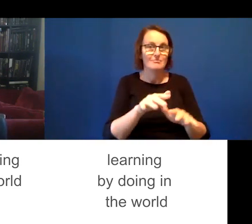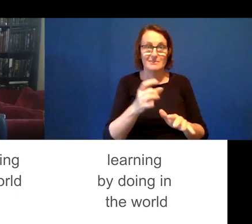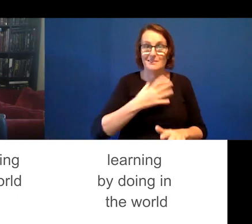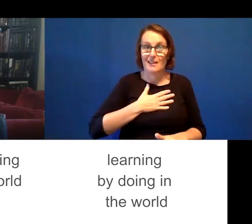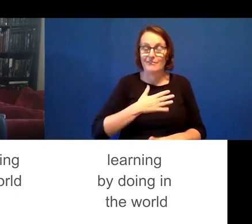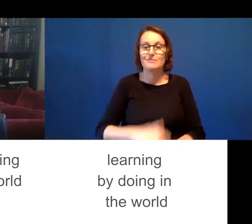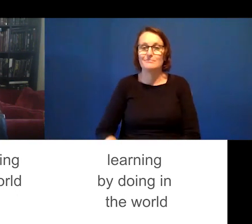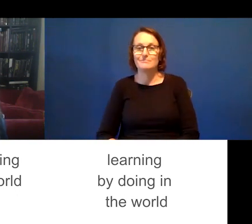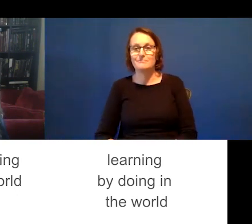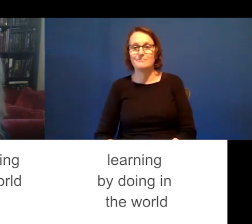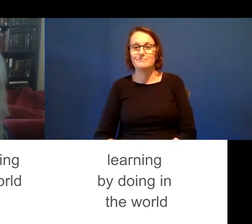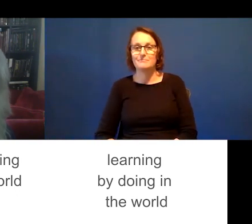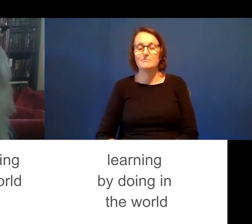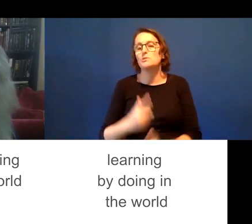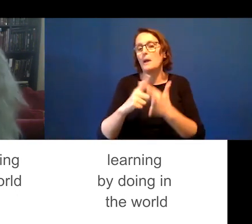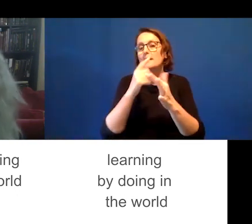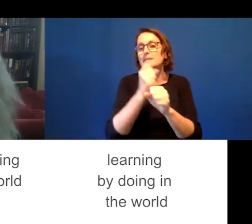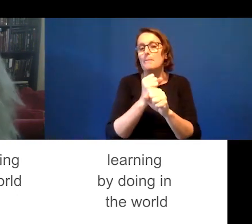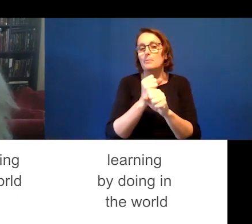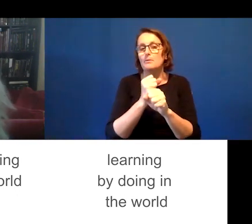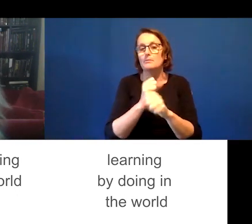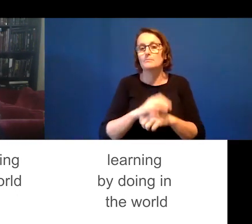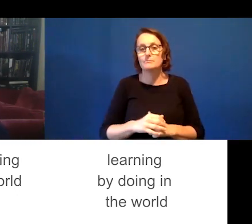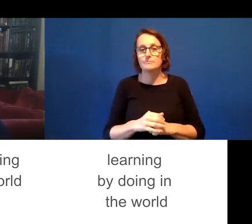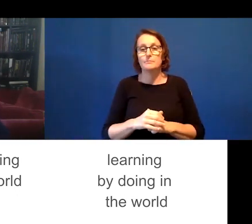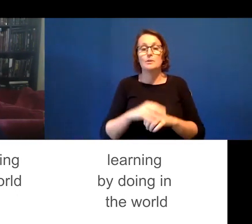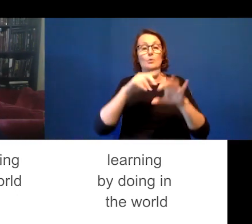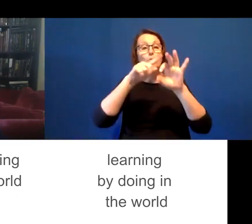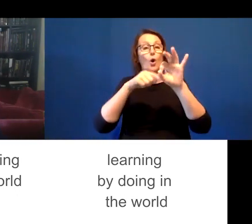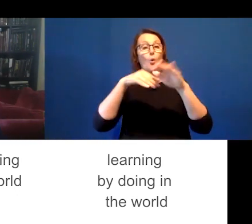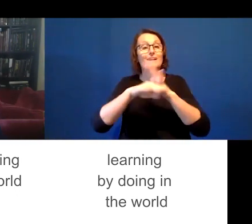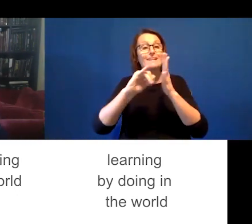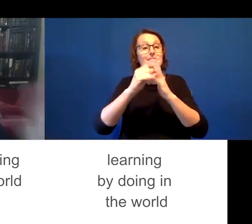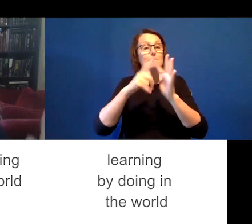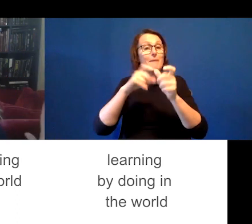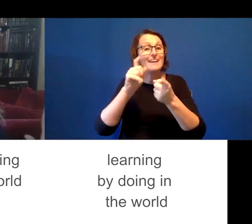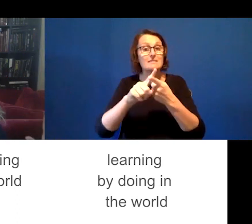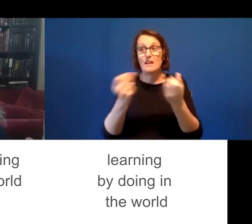So, for instance, with Hole in Space, there was no rules on how you